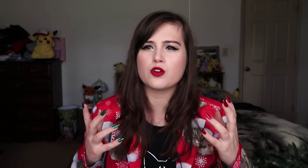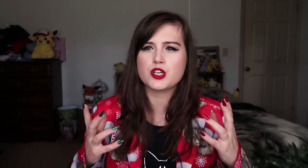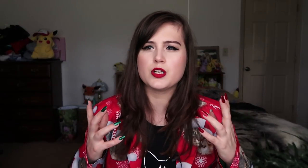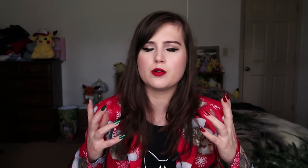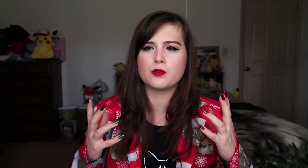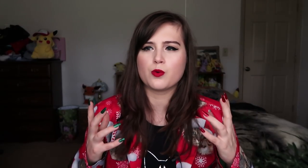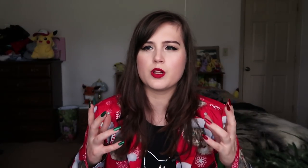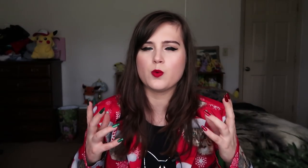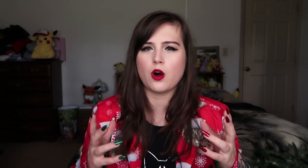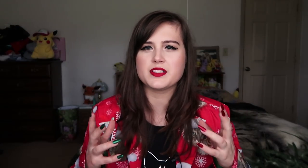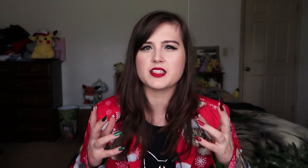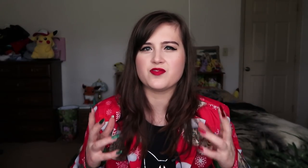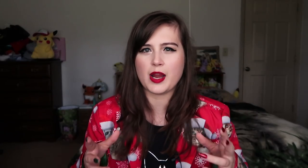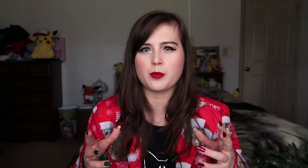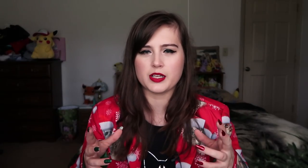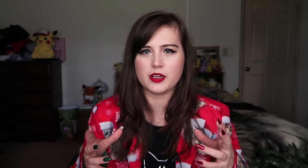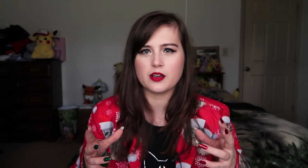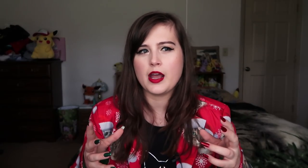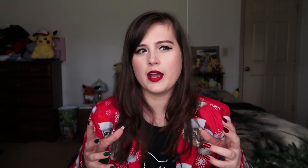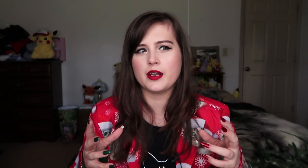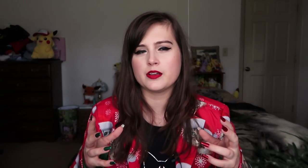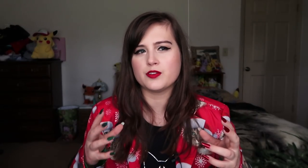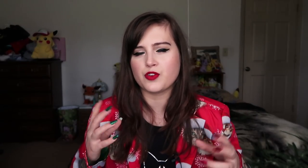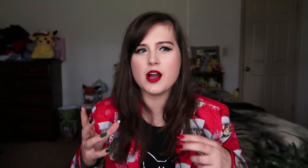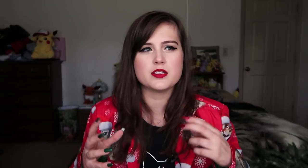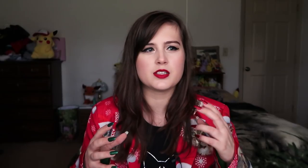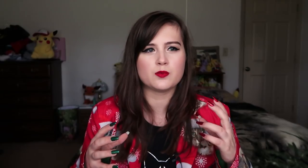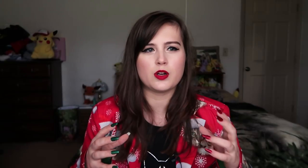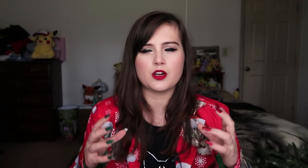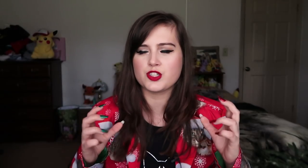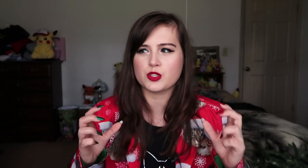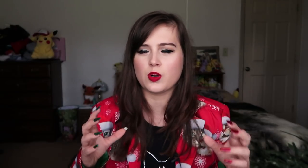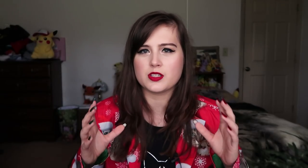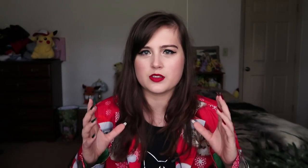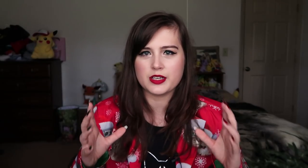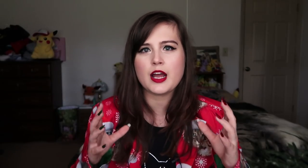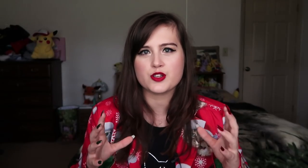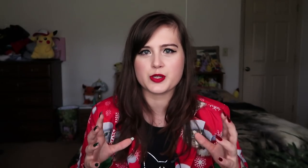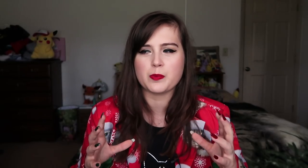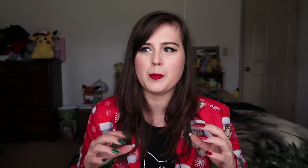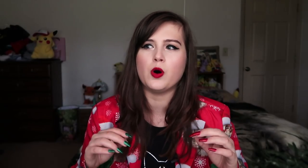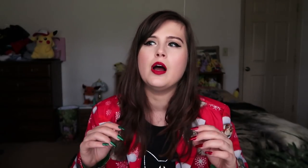All she really wants is a family and friends and whatnot. She just wants connections with people,